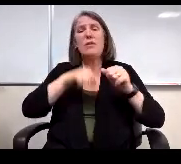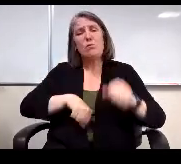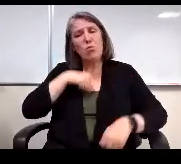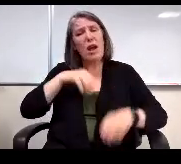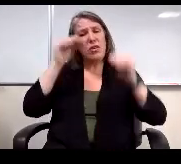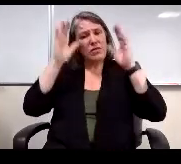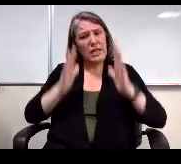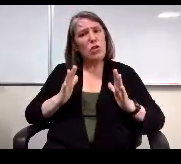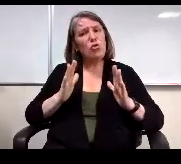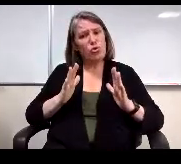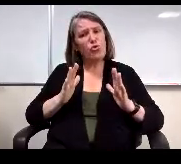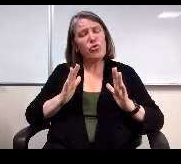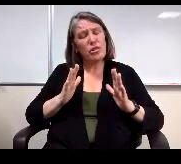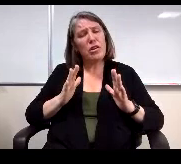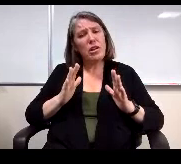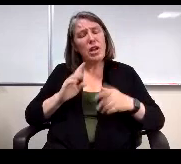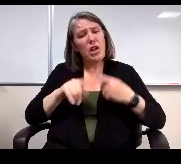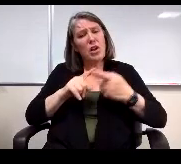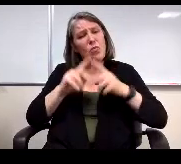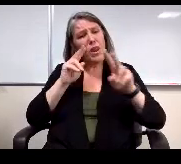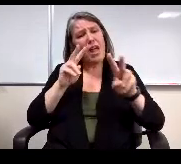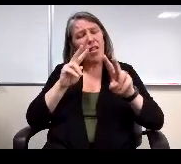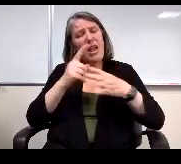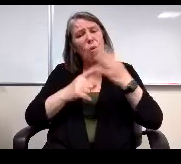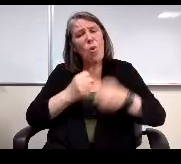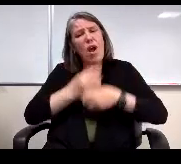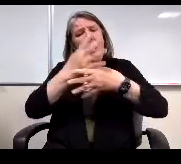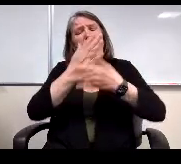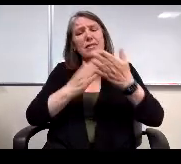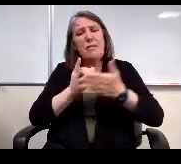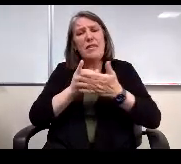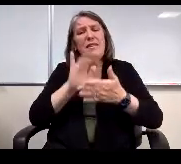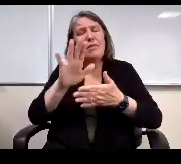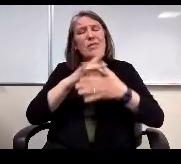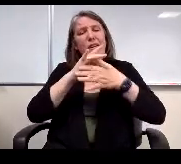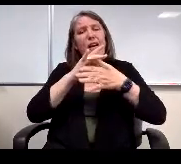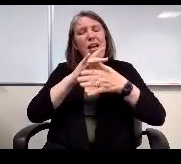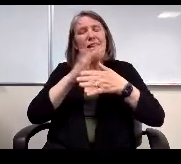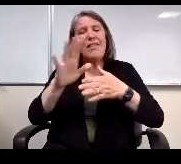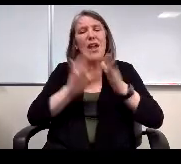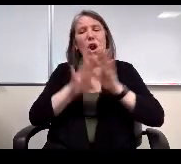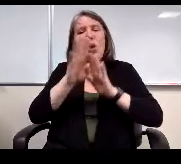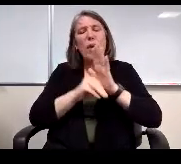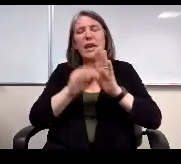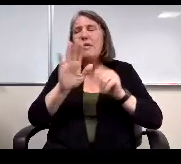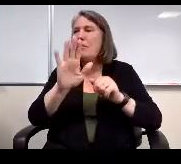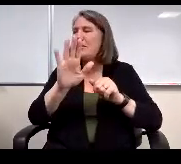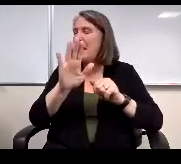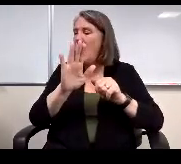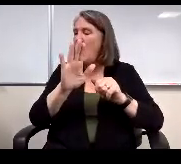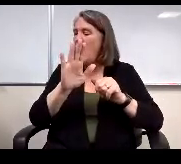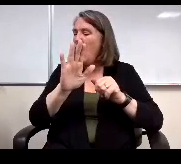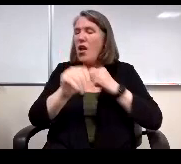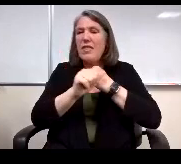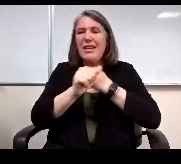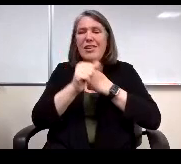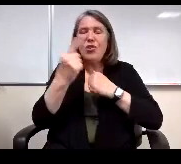because as I look at what caused some of this, it was their content. It was their curriculum. It was the danger of a single story curriculum item.